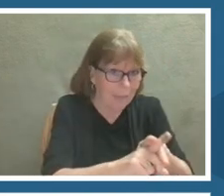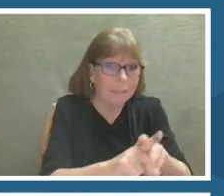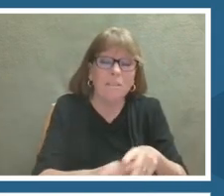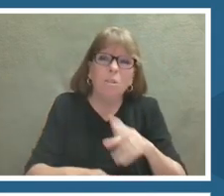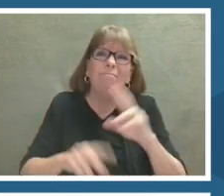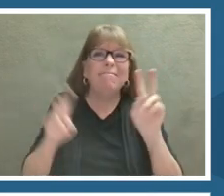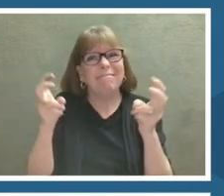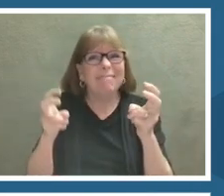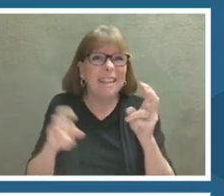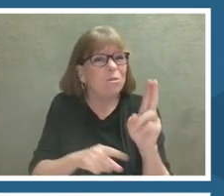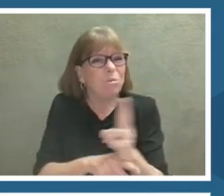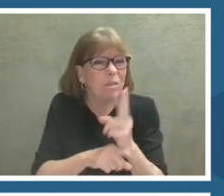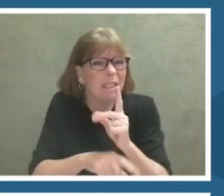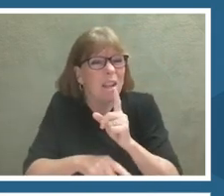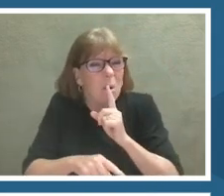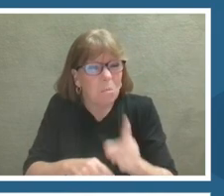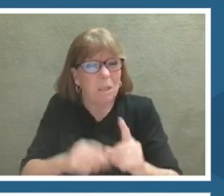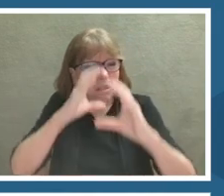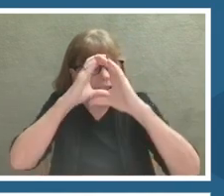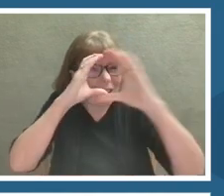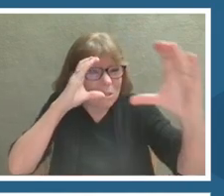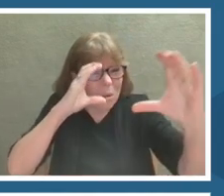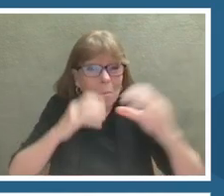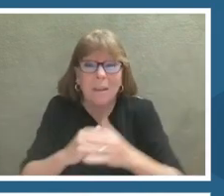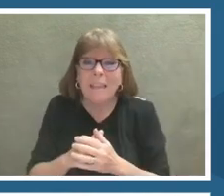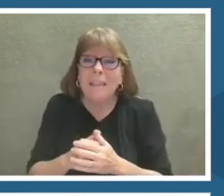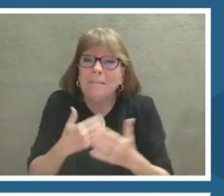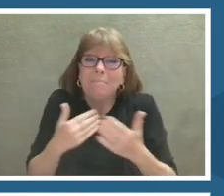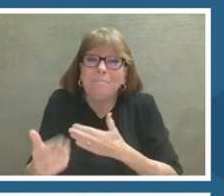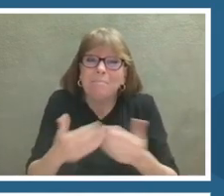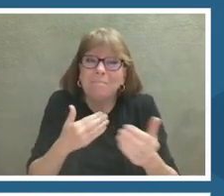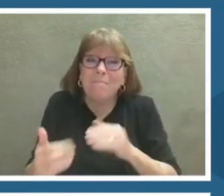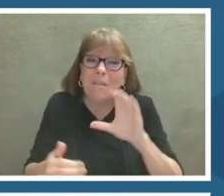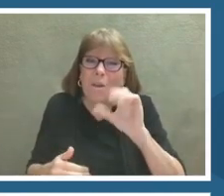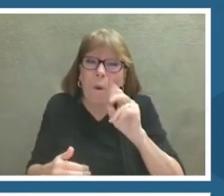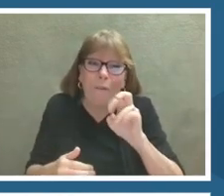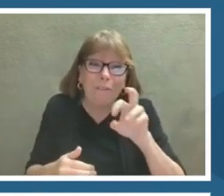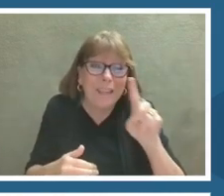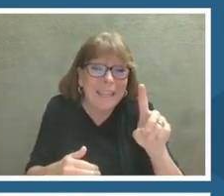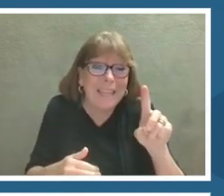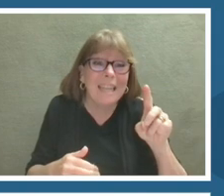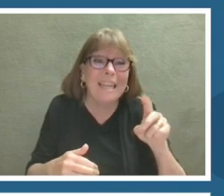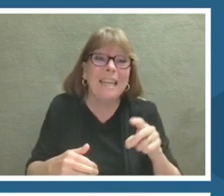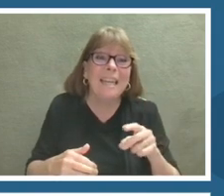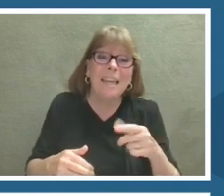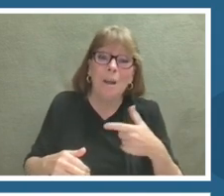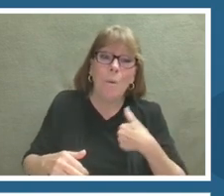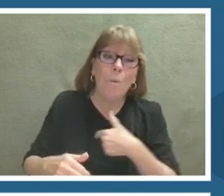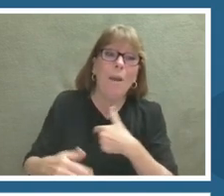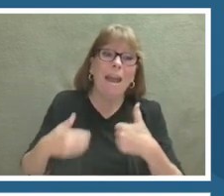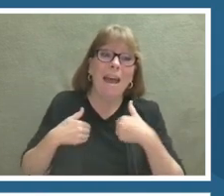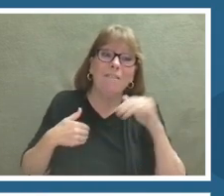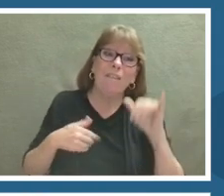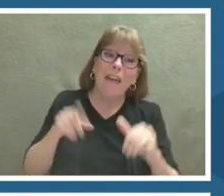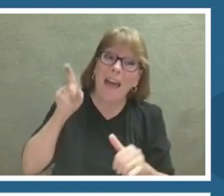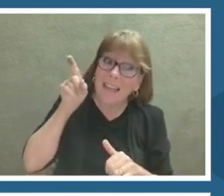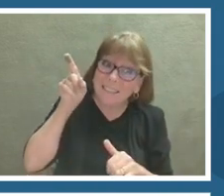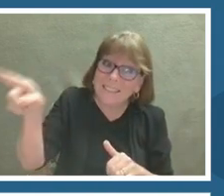the age of COVID, even the telescopes are working remotely. We have the top lens that is all business. It is about in a.